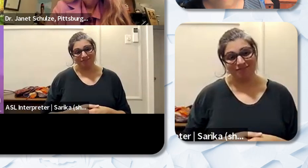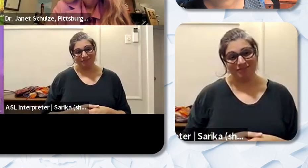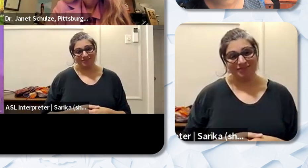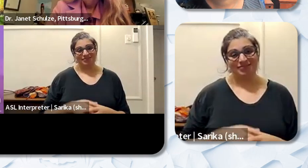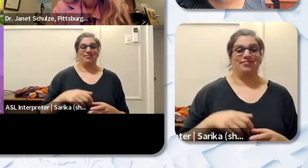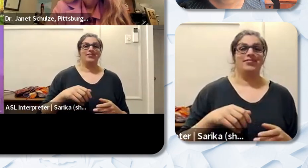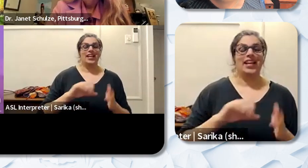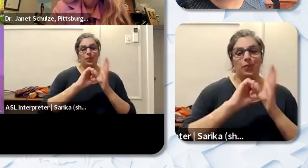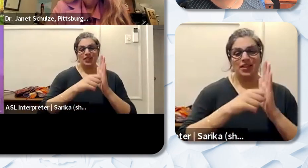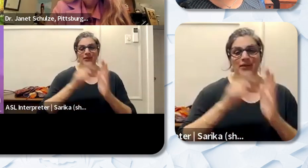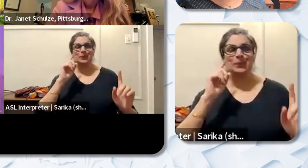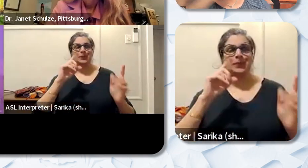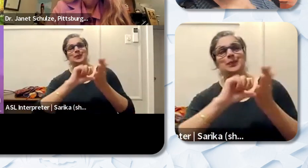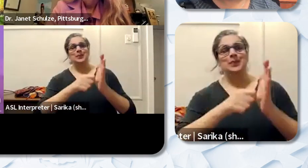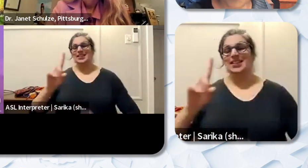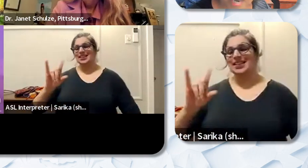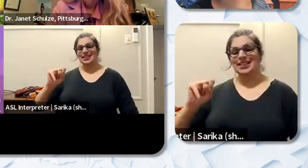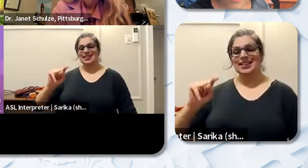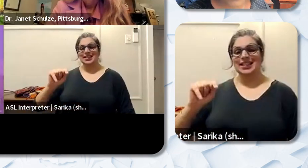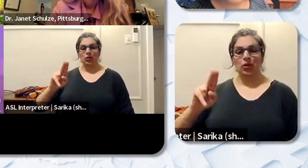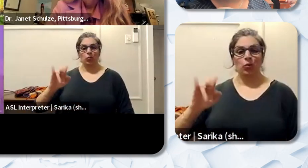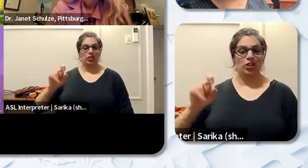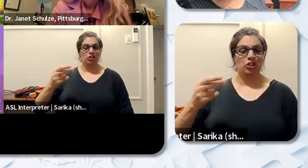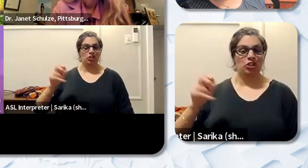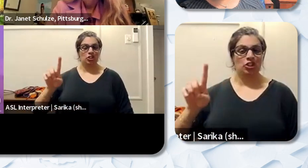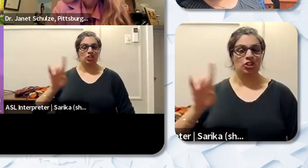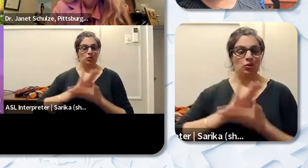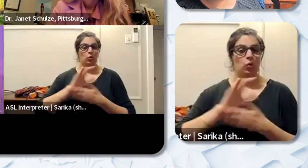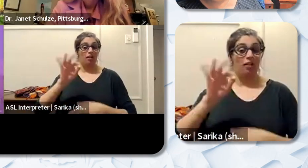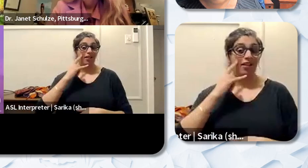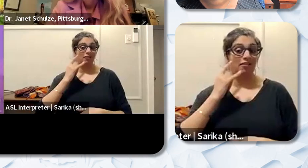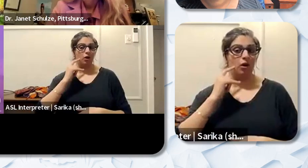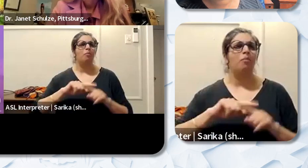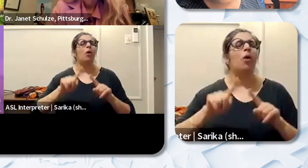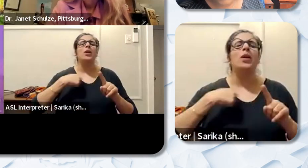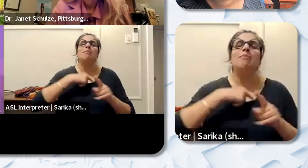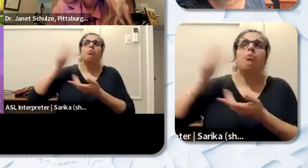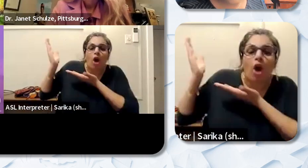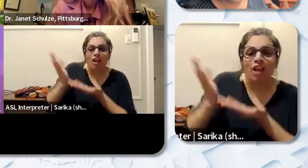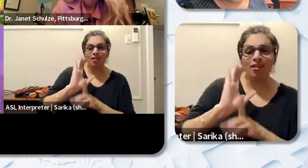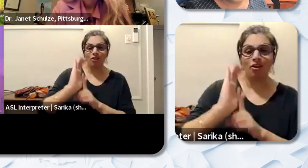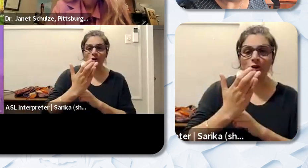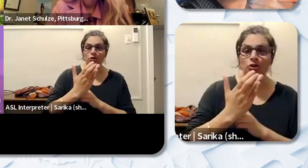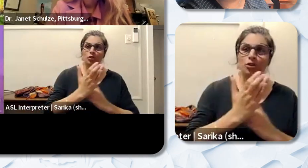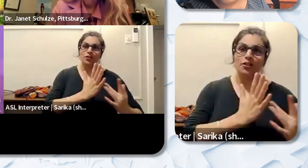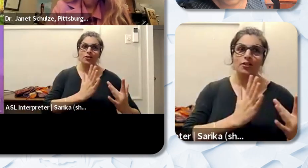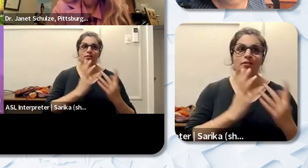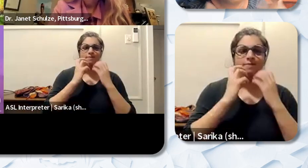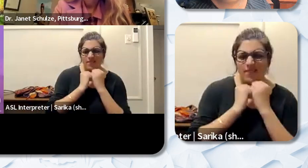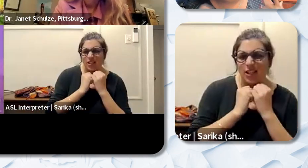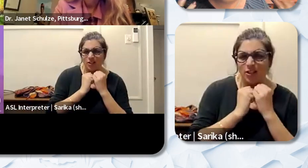that matter. But we brought that cultural piece to that to that site and I I’m still there which I'm